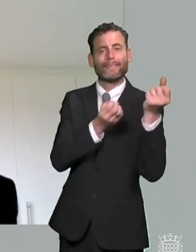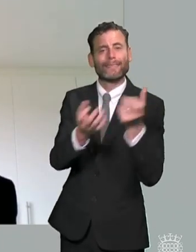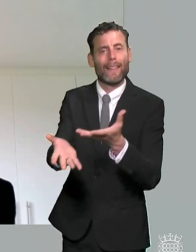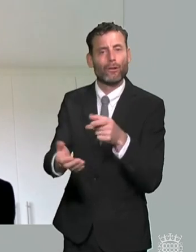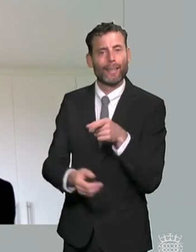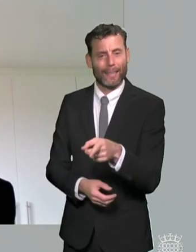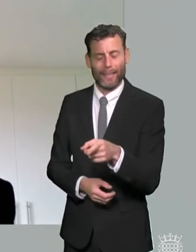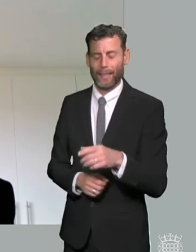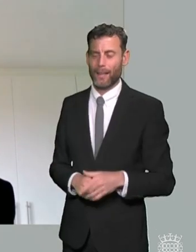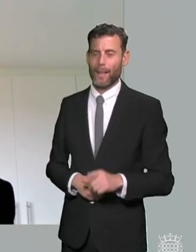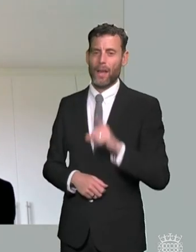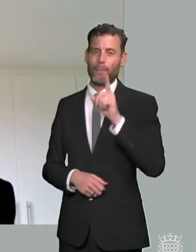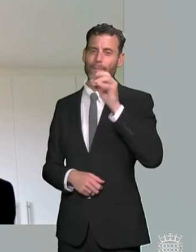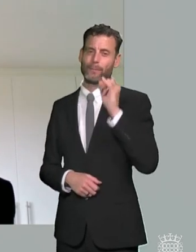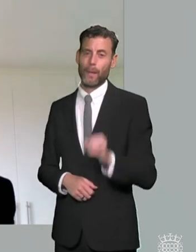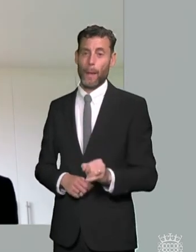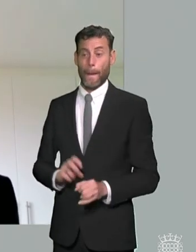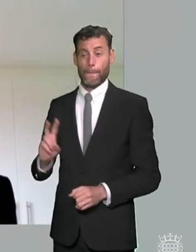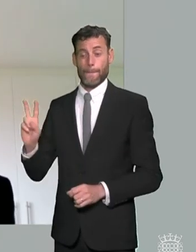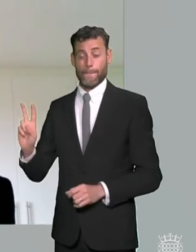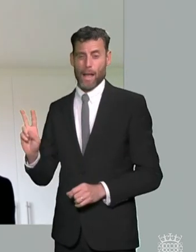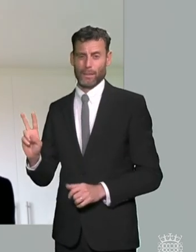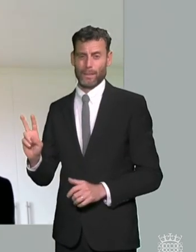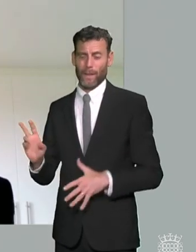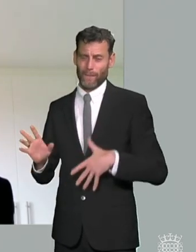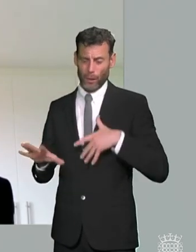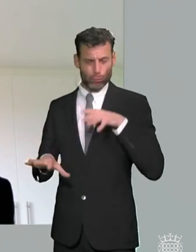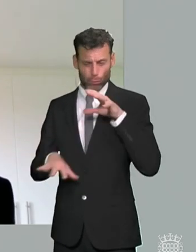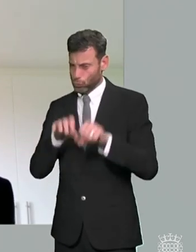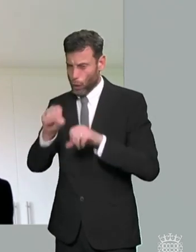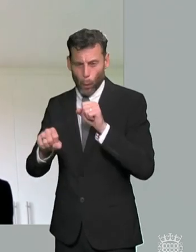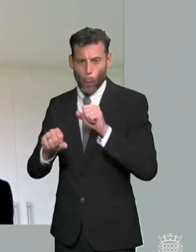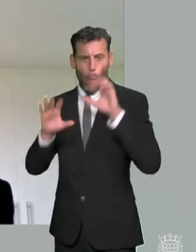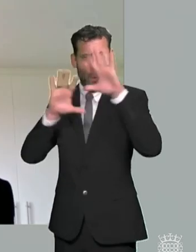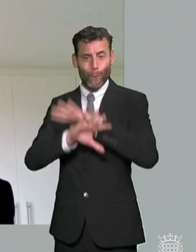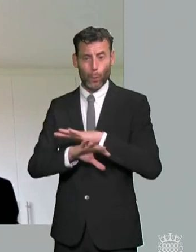and difficult for parents to navigate that i think also i mean we don't have any kind of budget to do